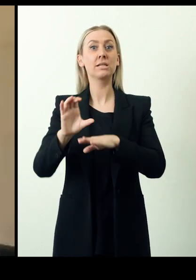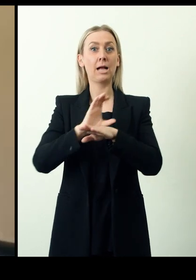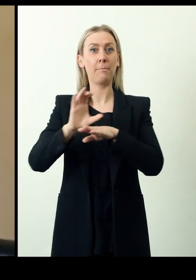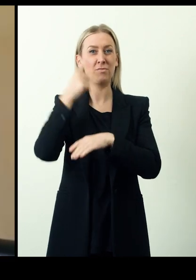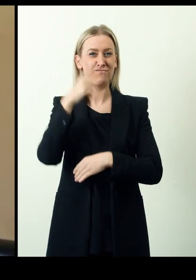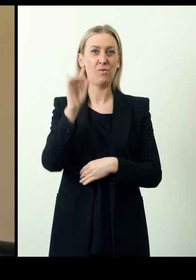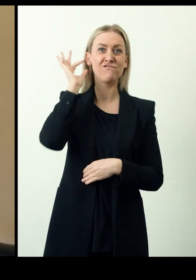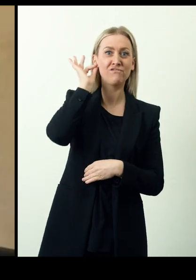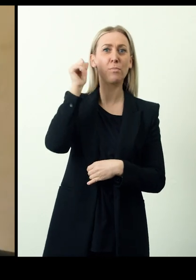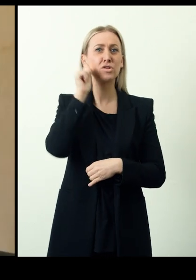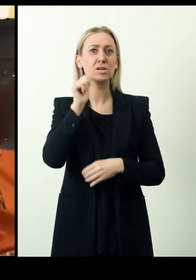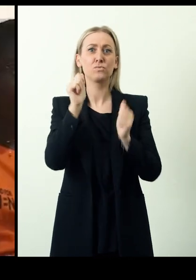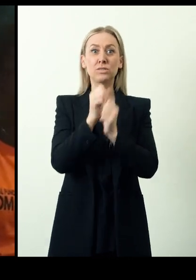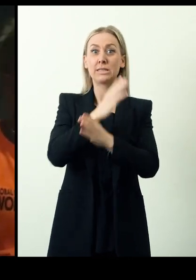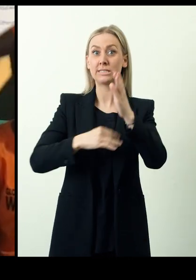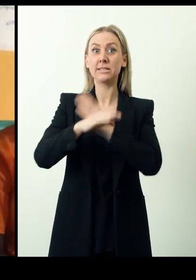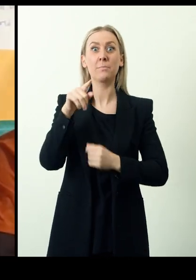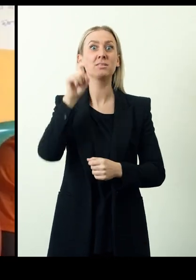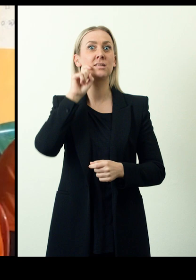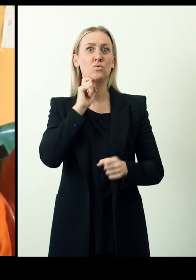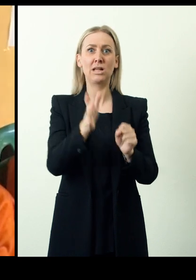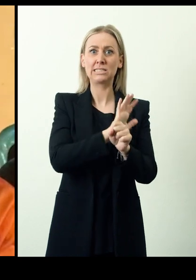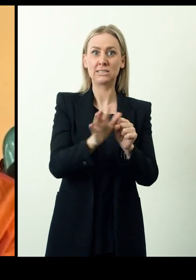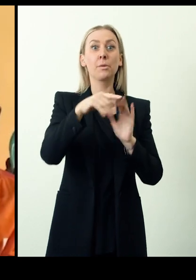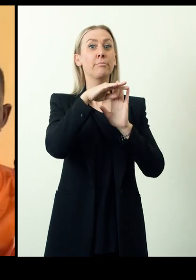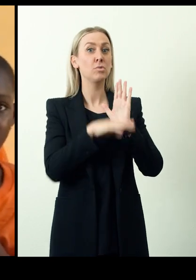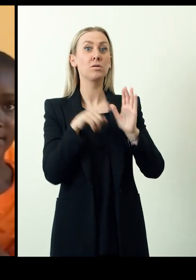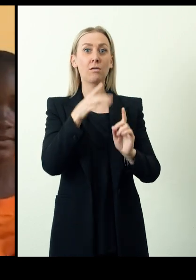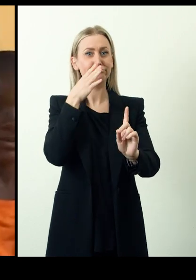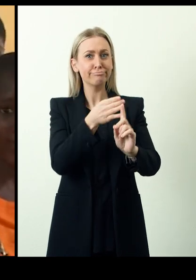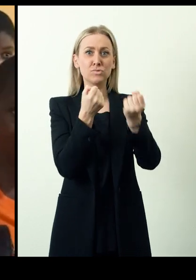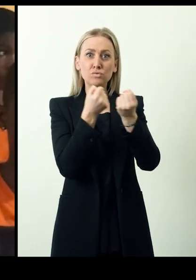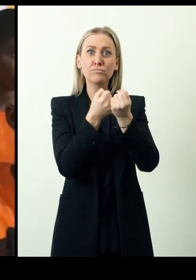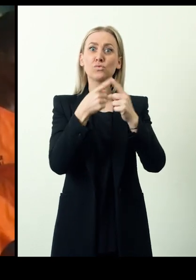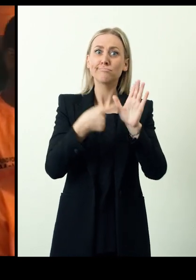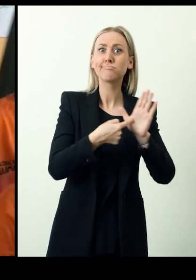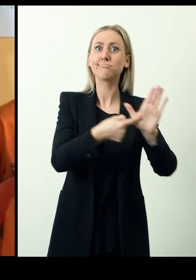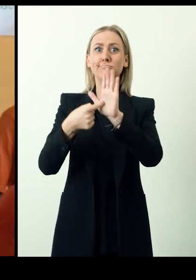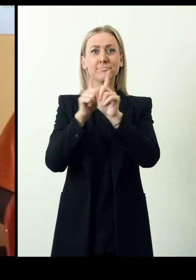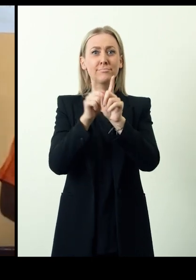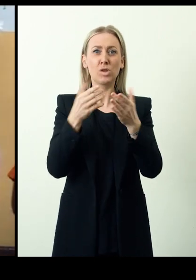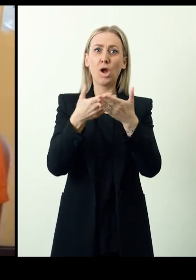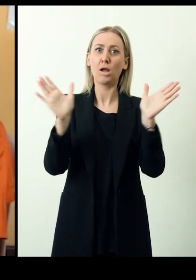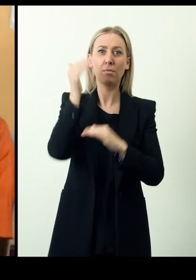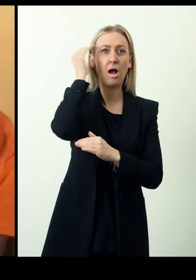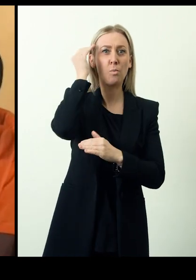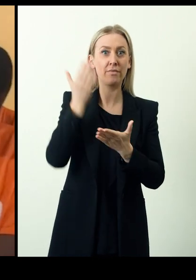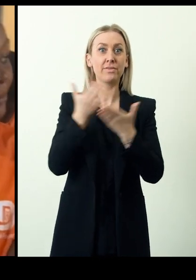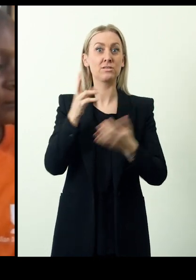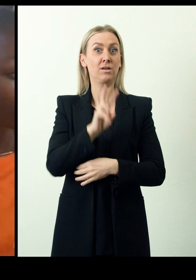for women and girls with disabilities affected by sexual violence. The program provides direct support and raises public awareness.